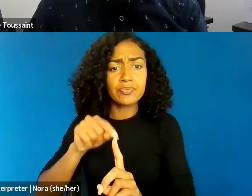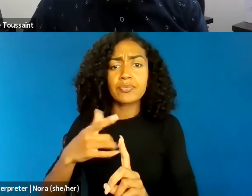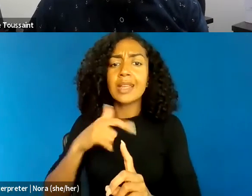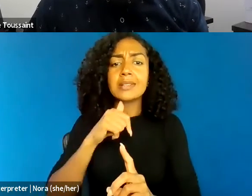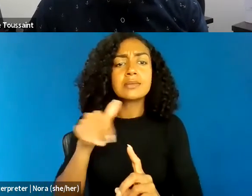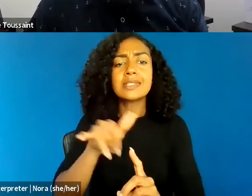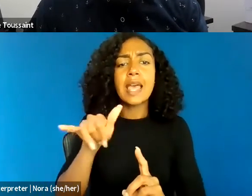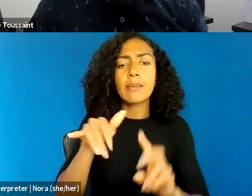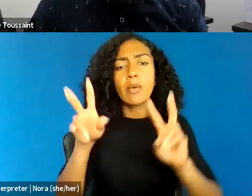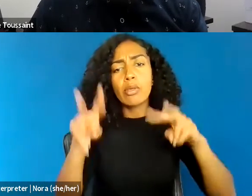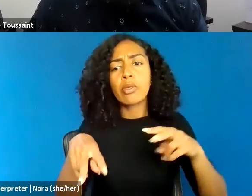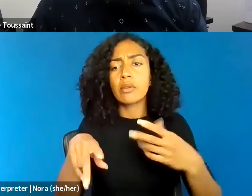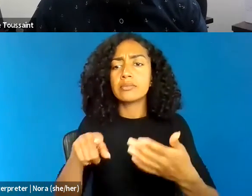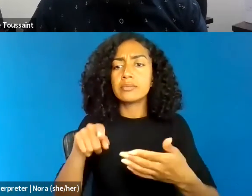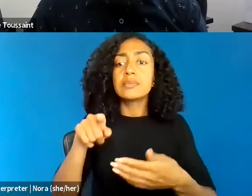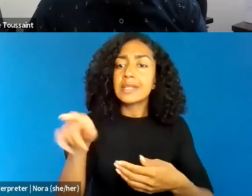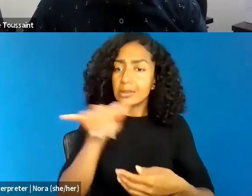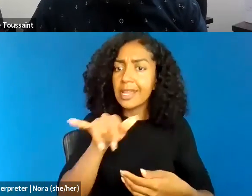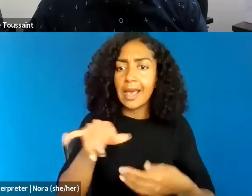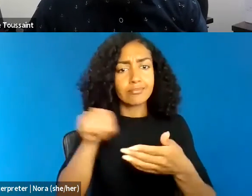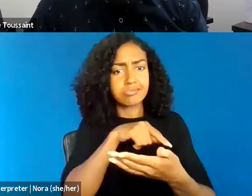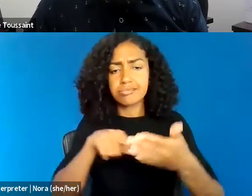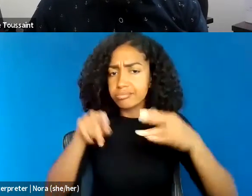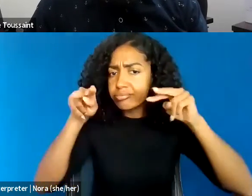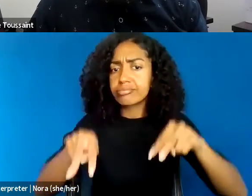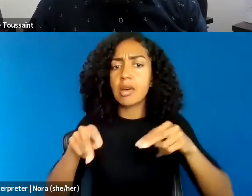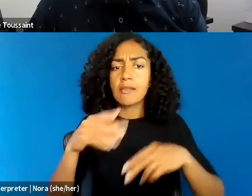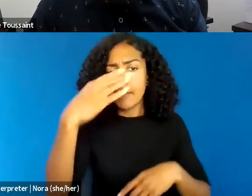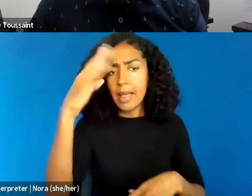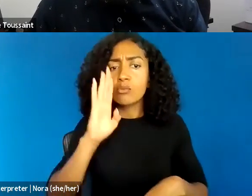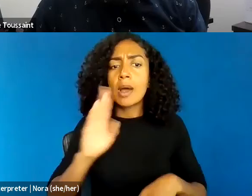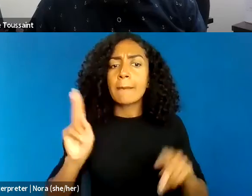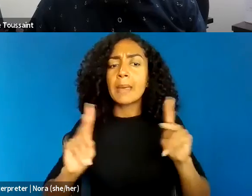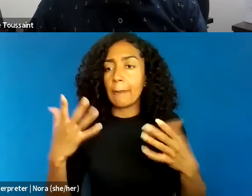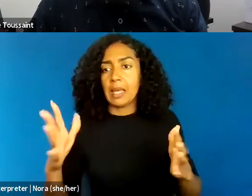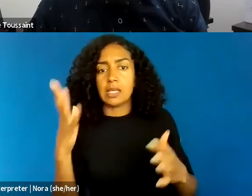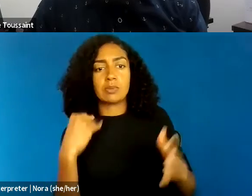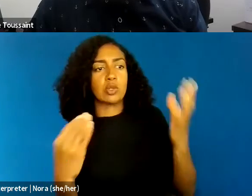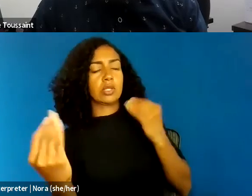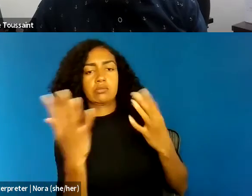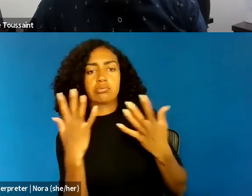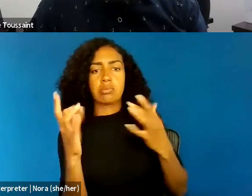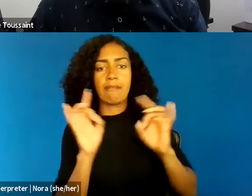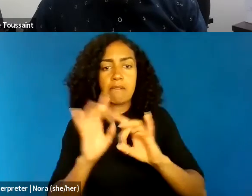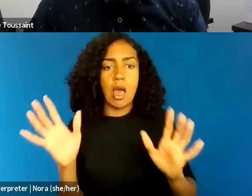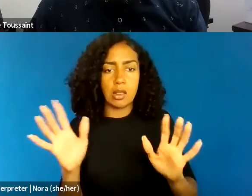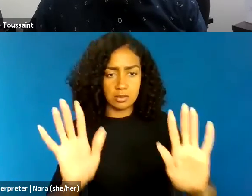to go to what Etienne was saying, sort of dignity, it doesn't matter whether you're middle class,